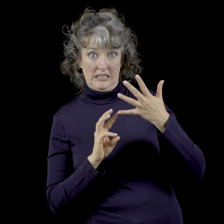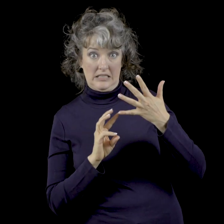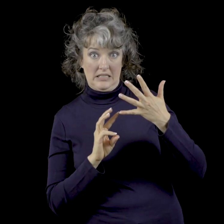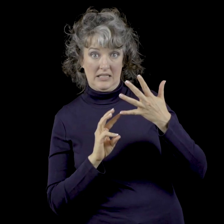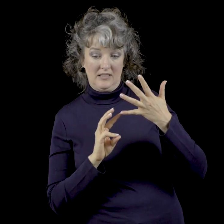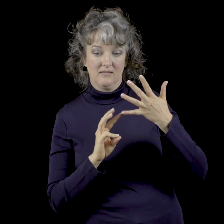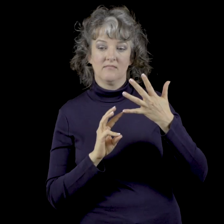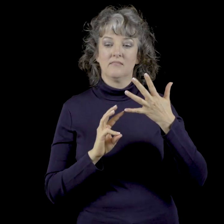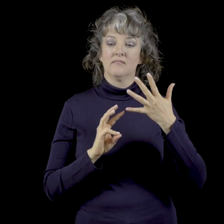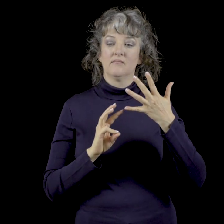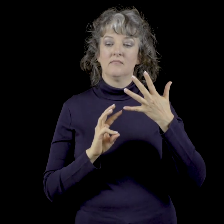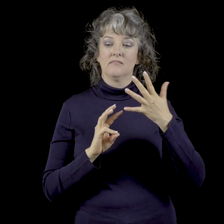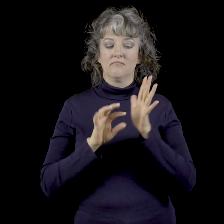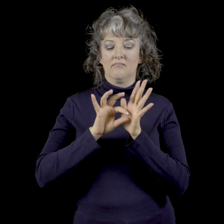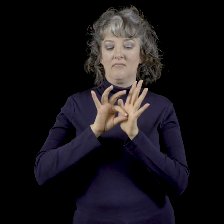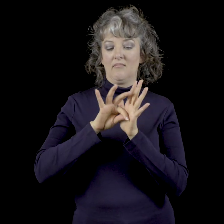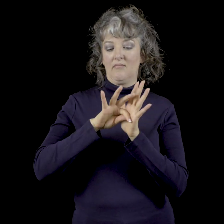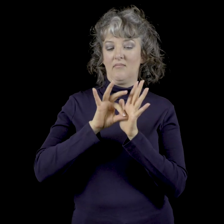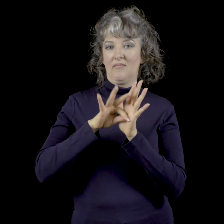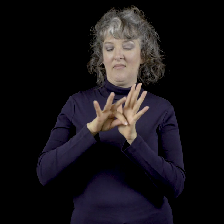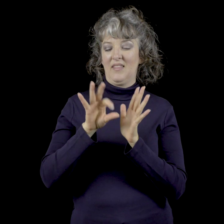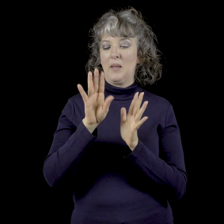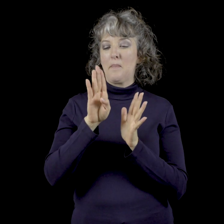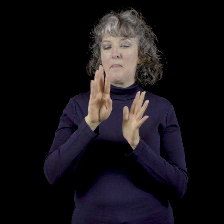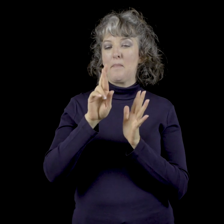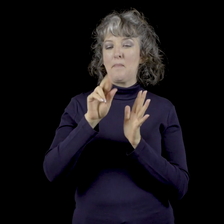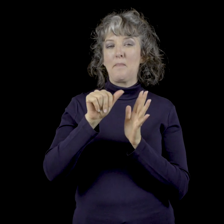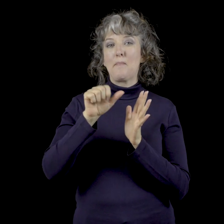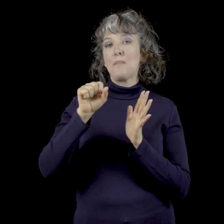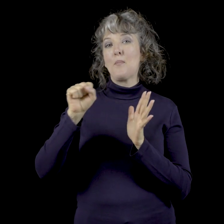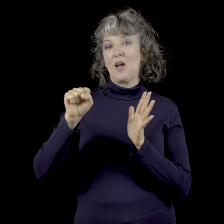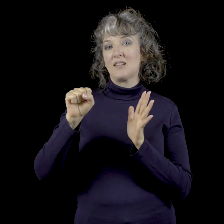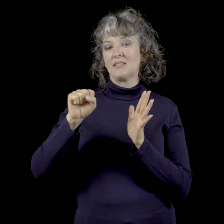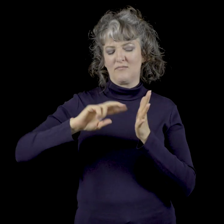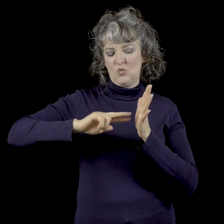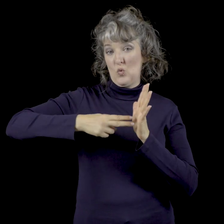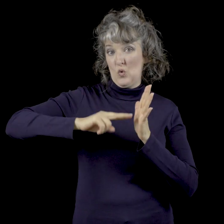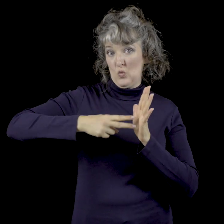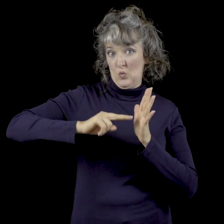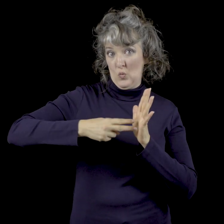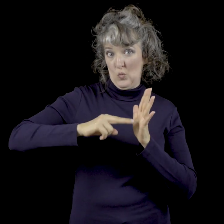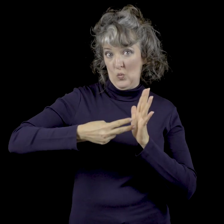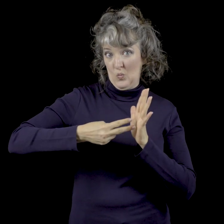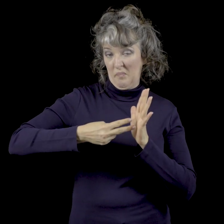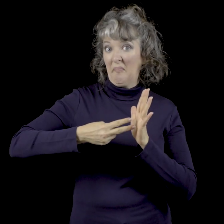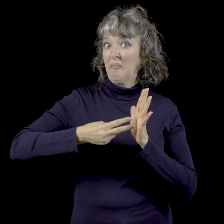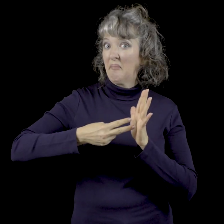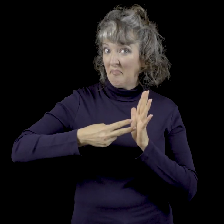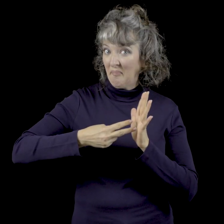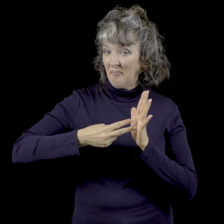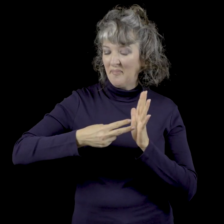Seis would be screws made of brass screwed in.